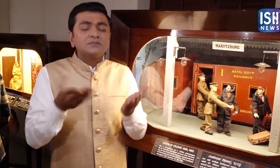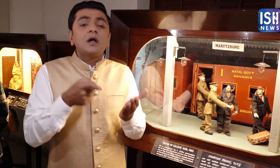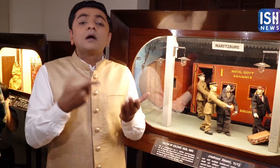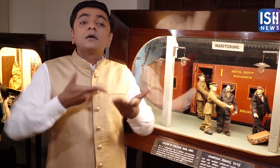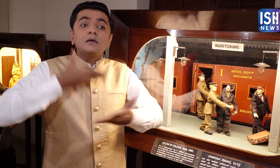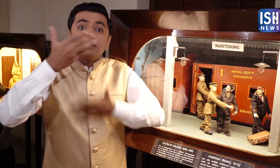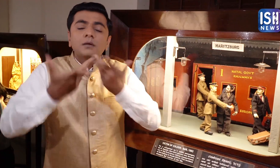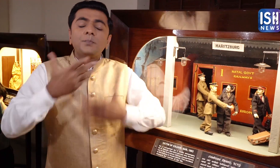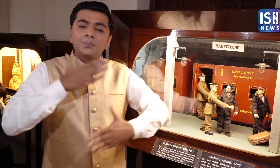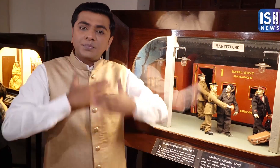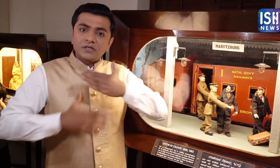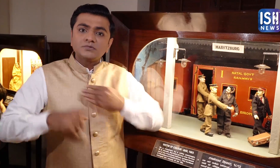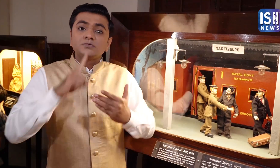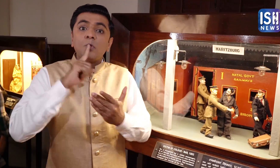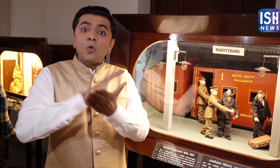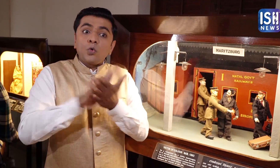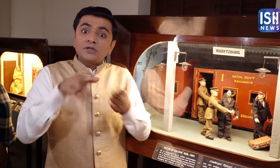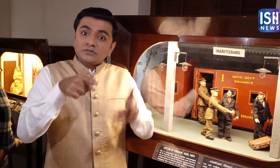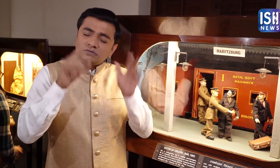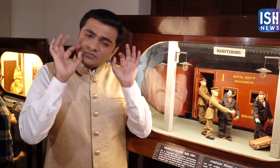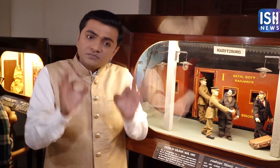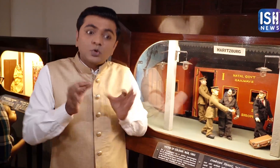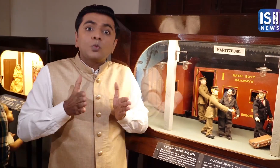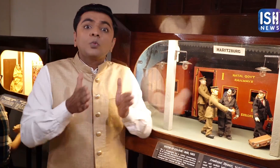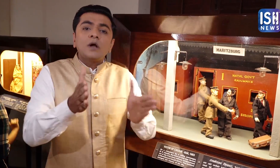He advised people to follow the path of truth and honesty.